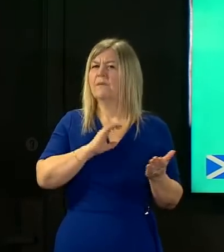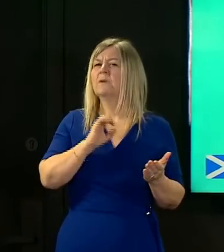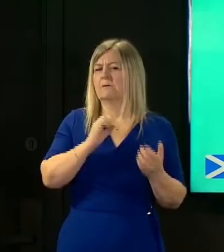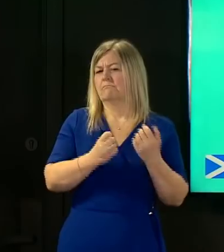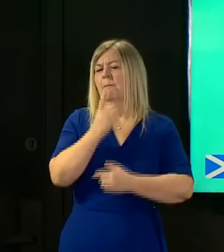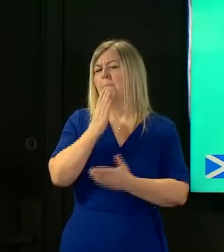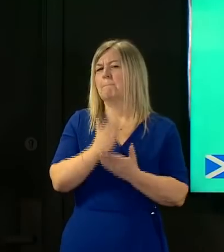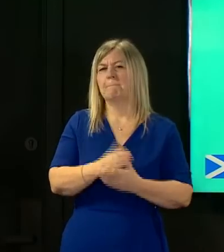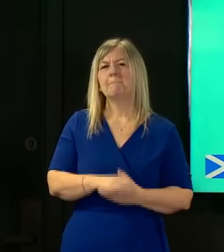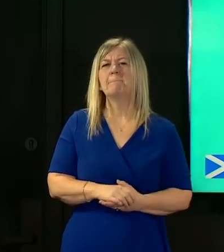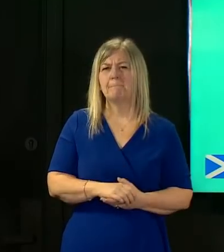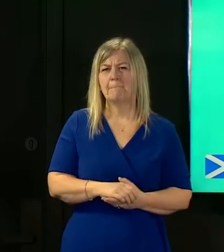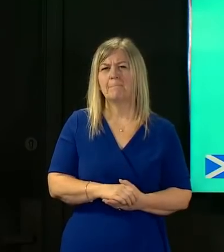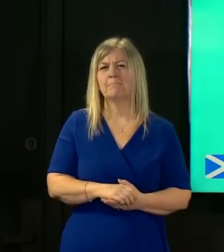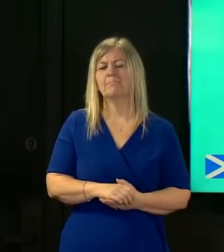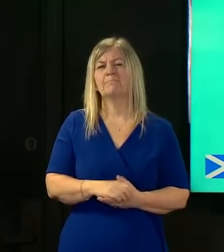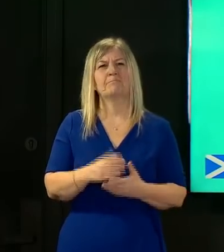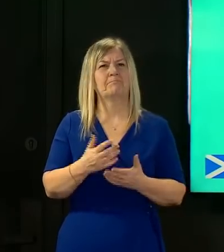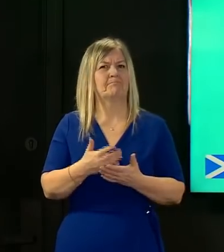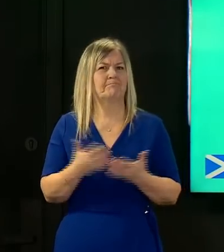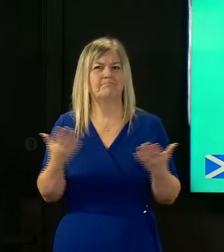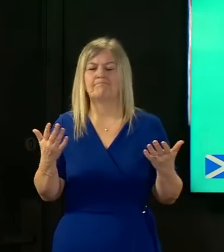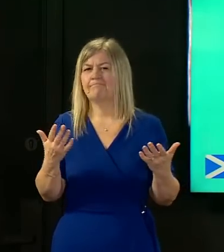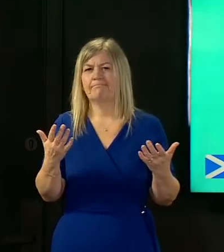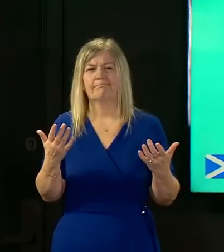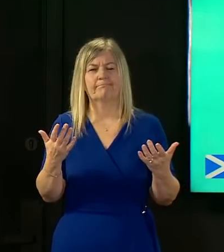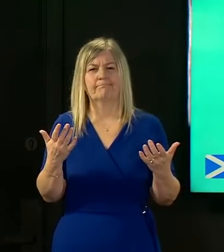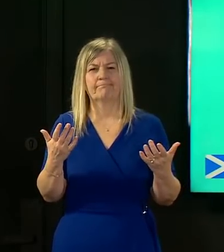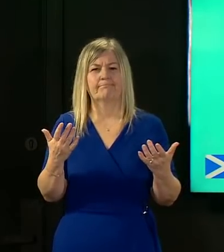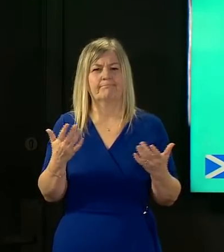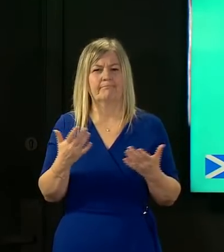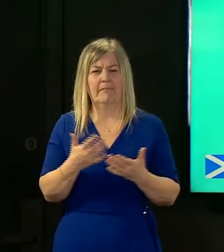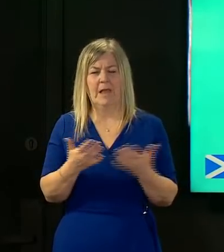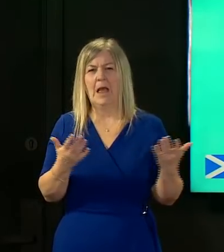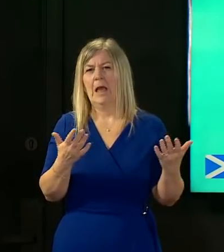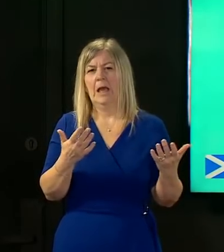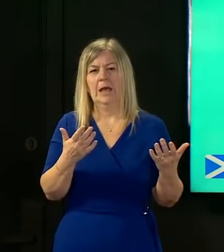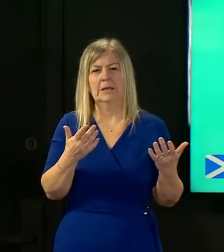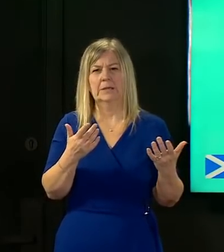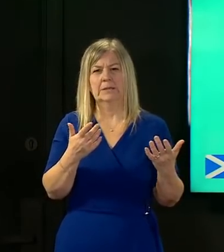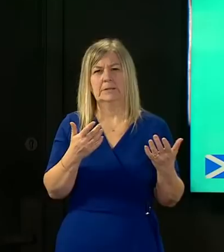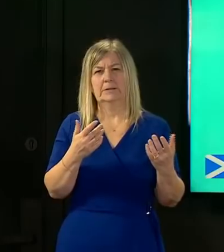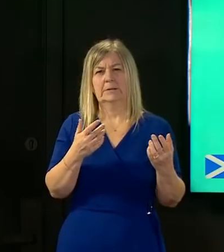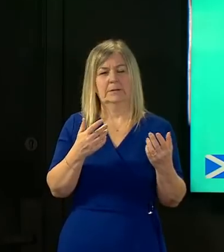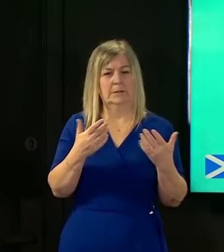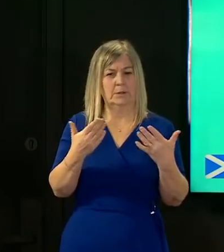is anything which begins to become apparent in terms of positive cases which may be associated